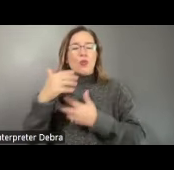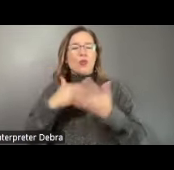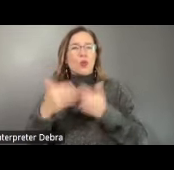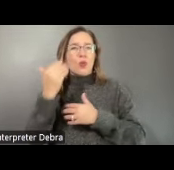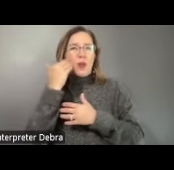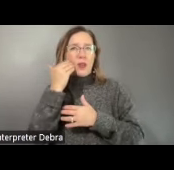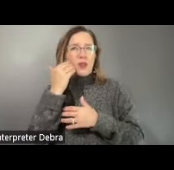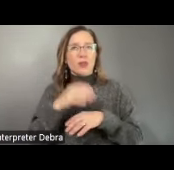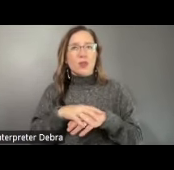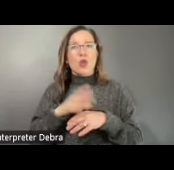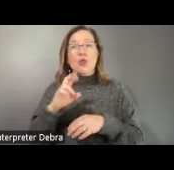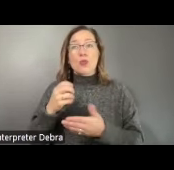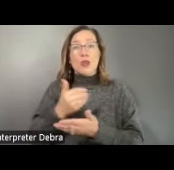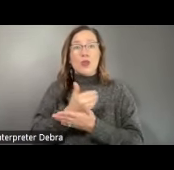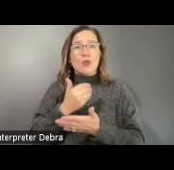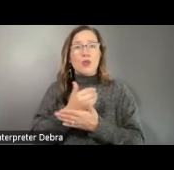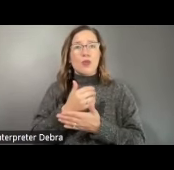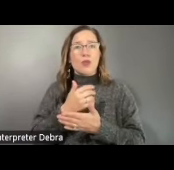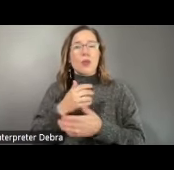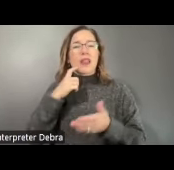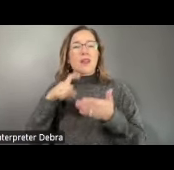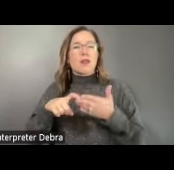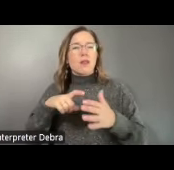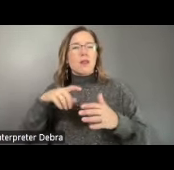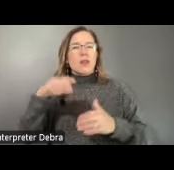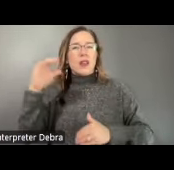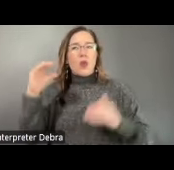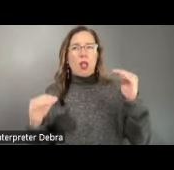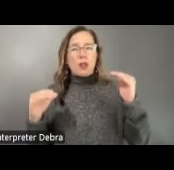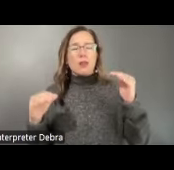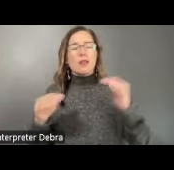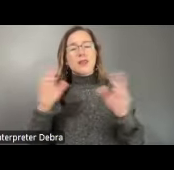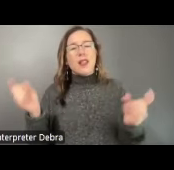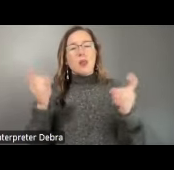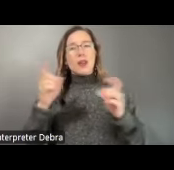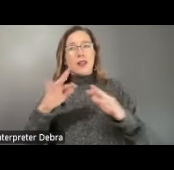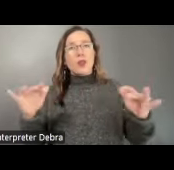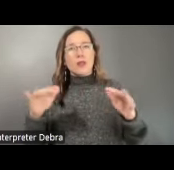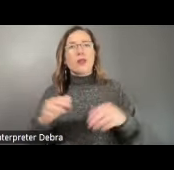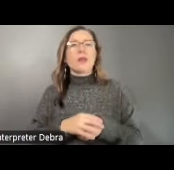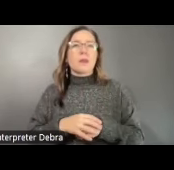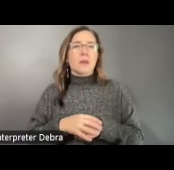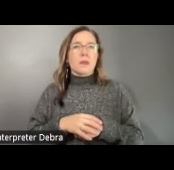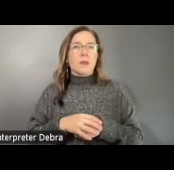reducing inequalities, and celebrating cultural diversity to encourage harmonious coexistence.